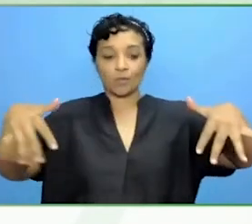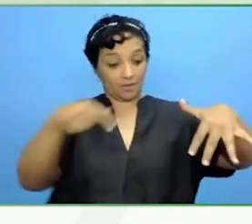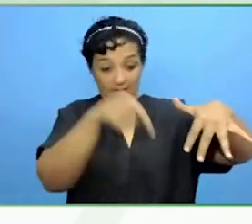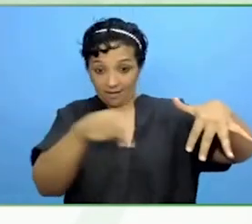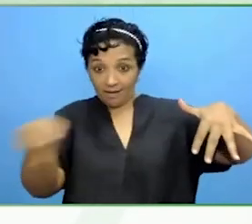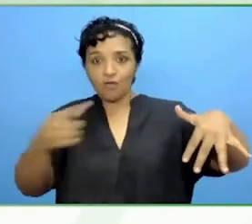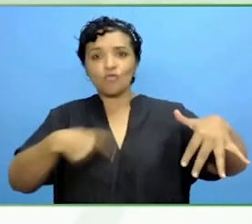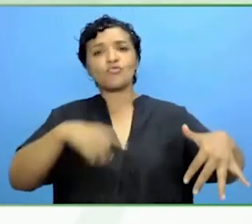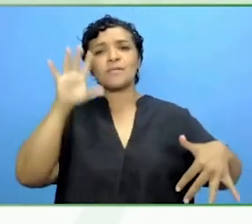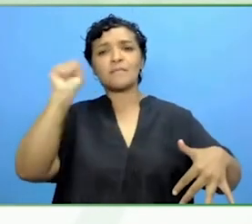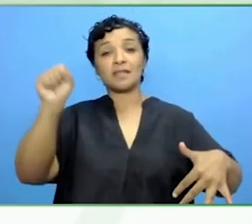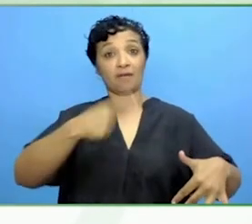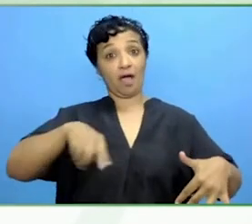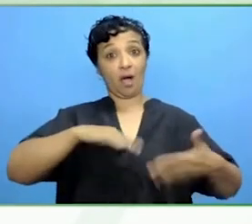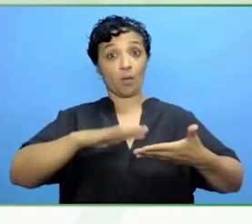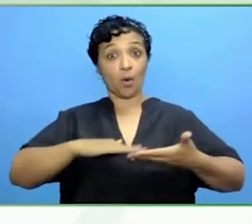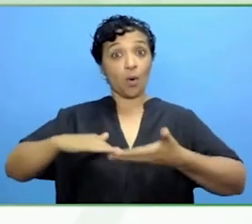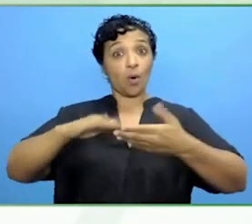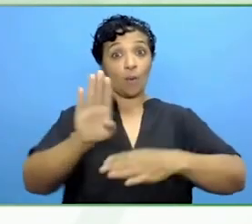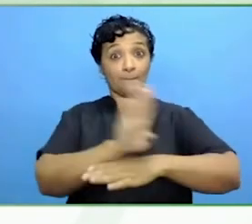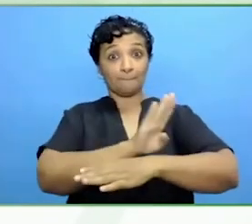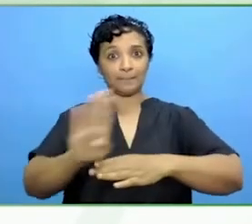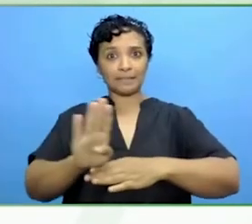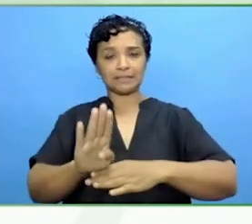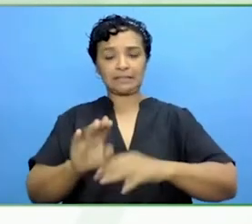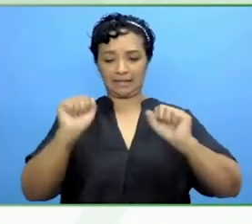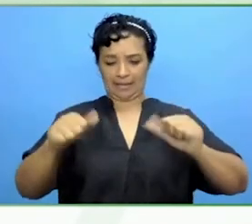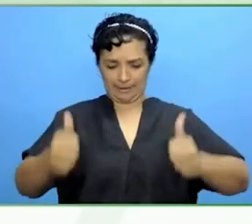organisation if we truly represent and reflect the communities of